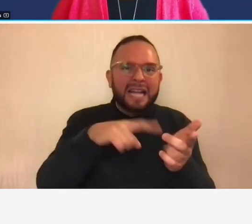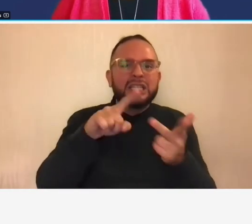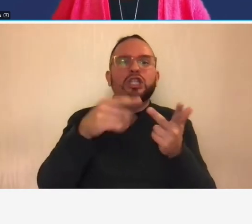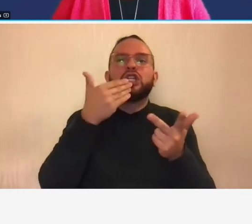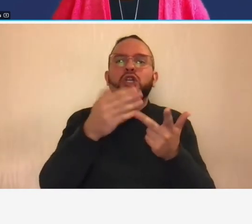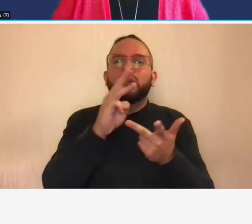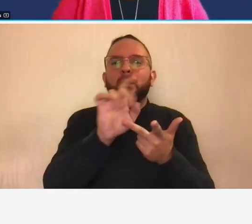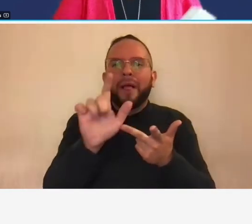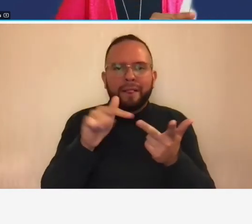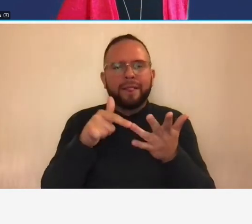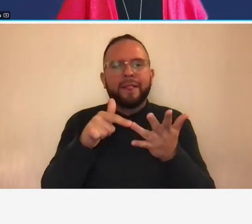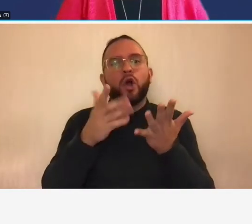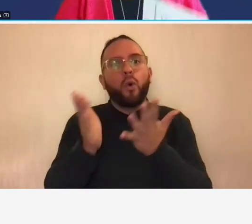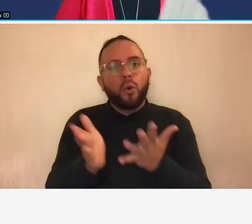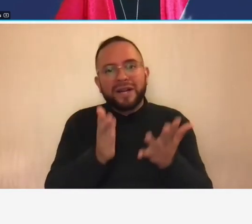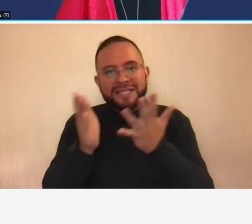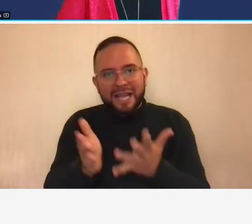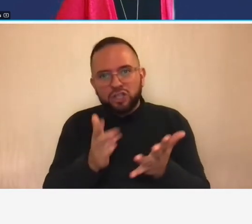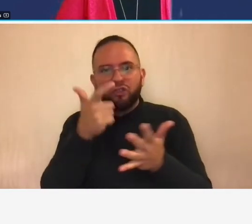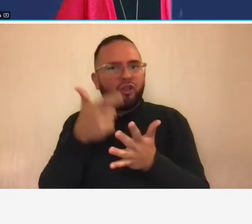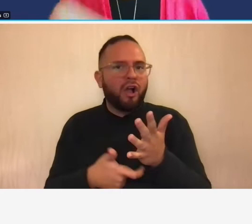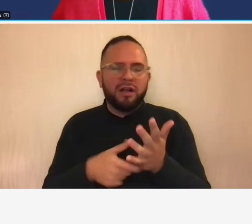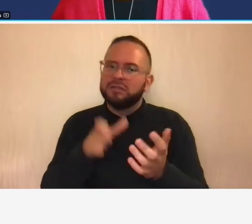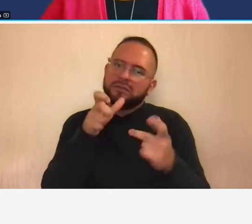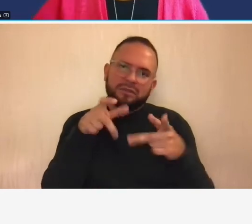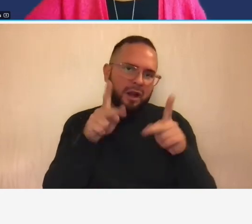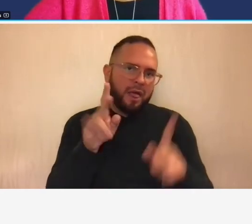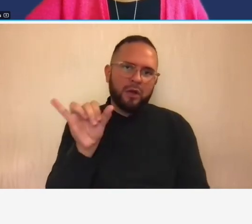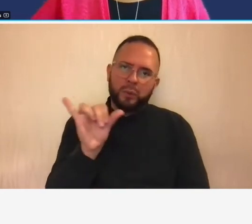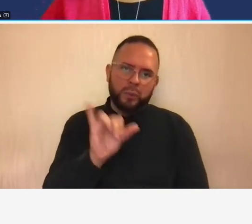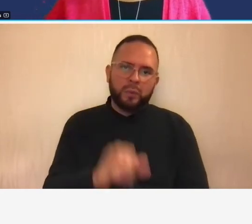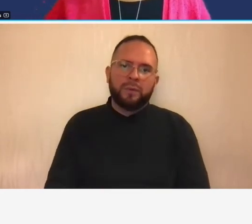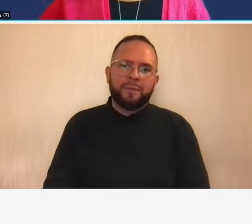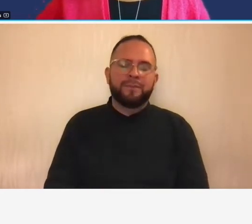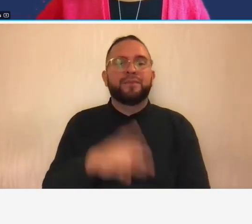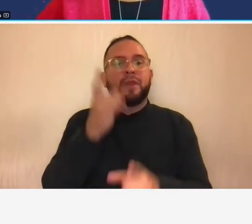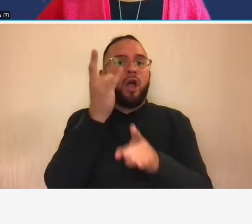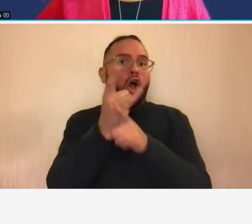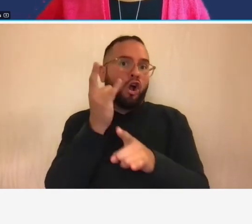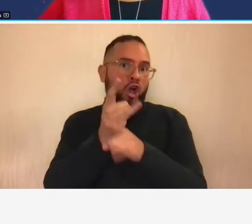organizational cost that's also unallowable um let's see alcohol so number 11 on my list